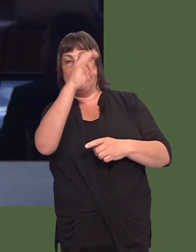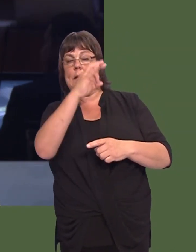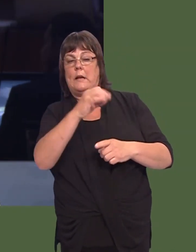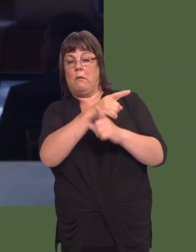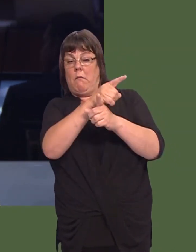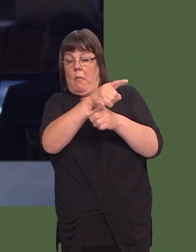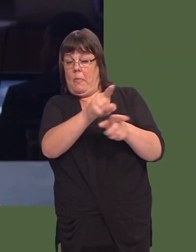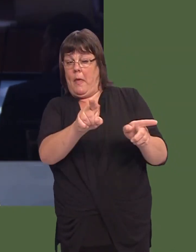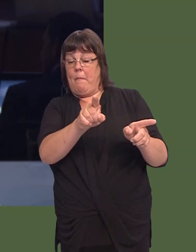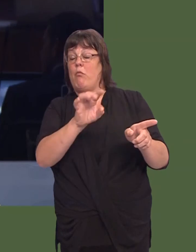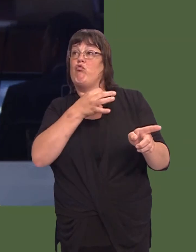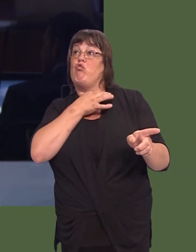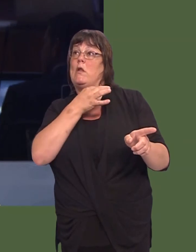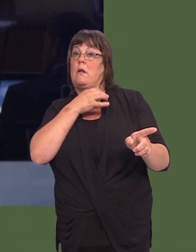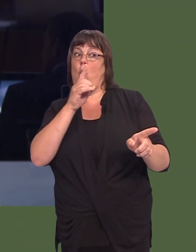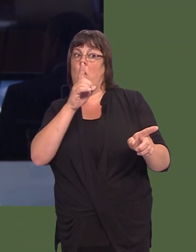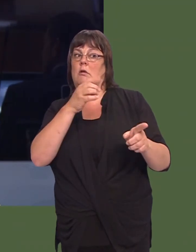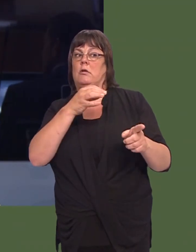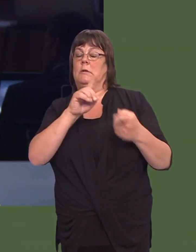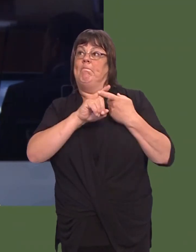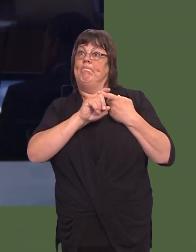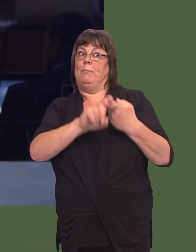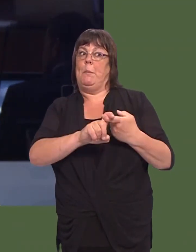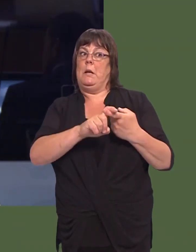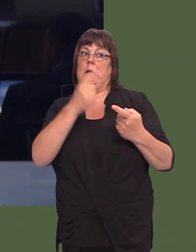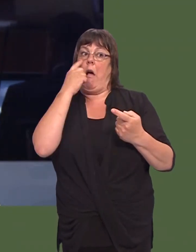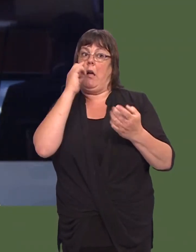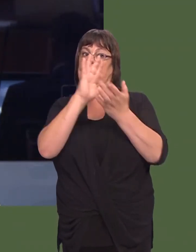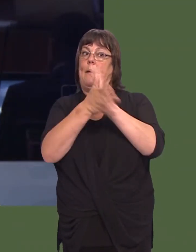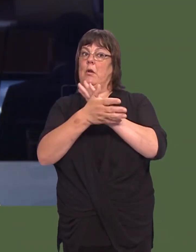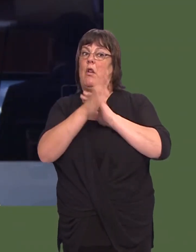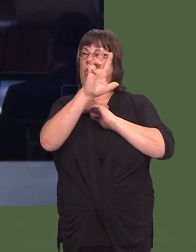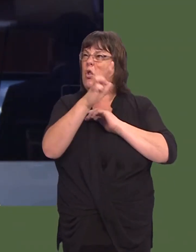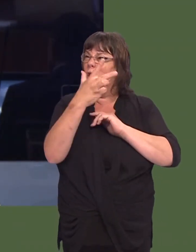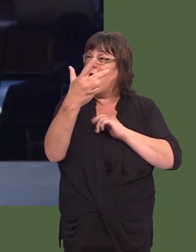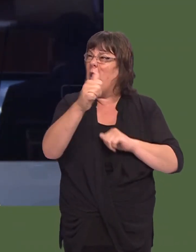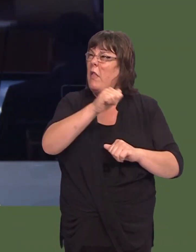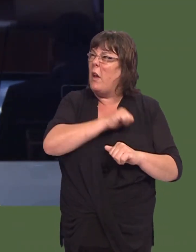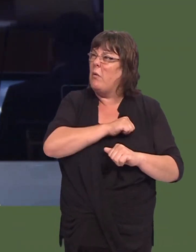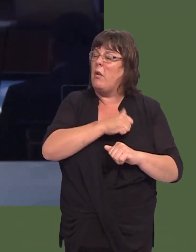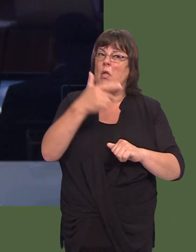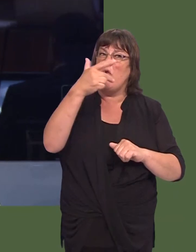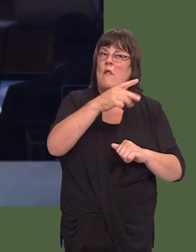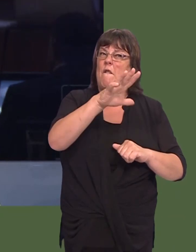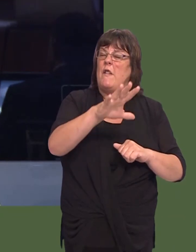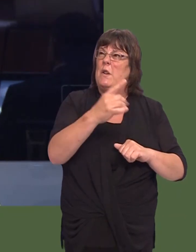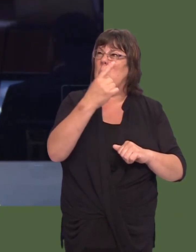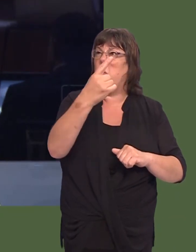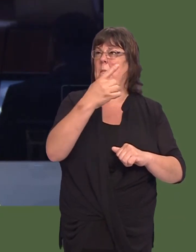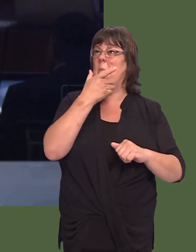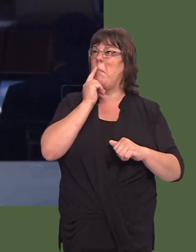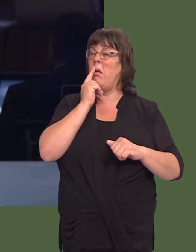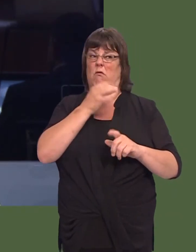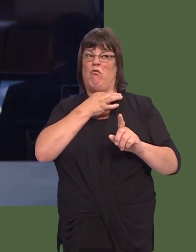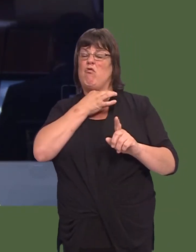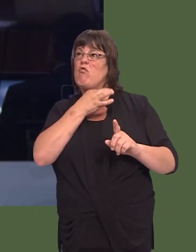o niwed parhaol iíw golwgóhynny yw, 33,351 o unigolion yng Nghymru sydd mewn perygl o